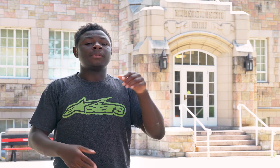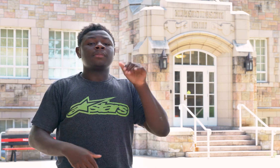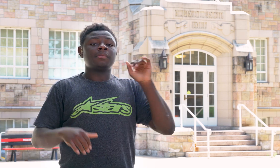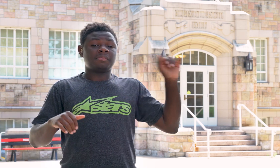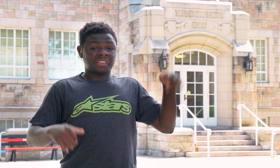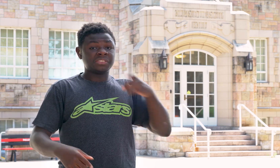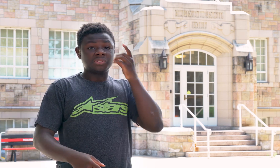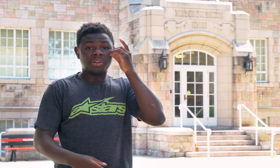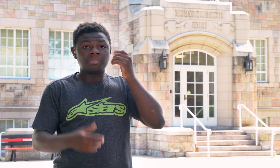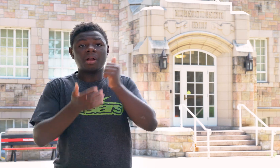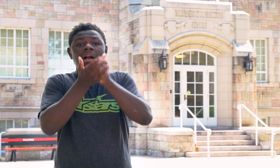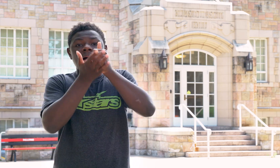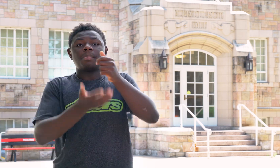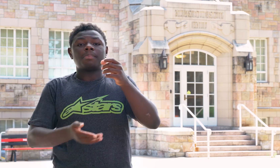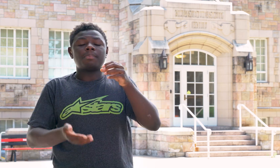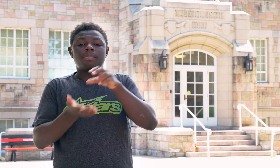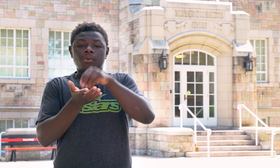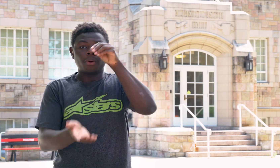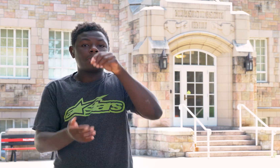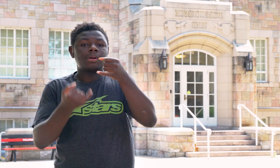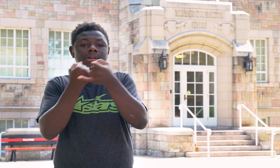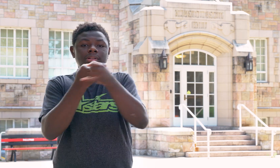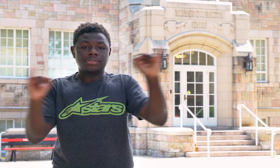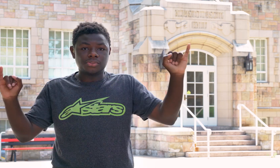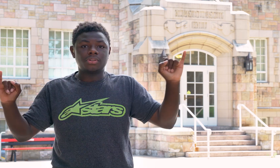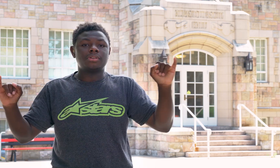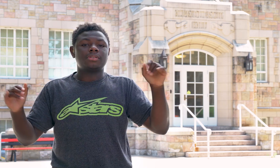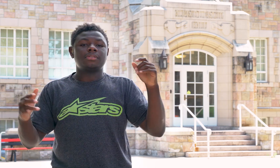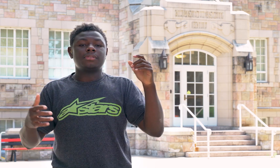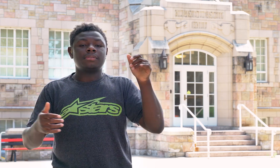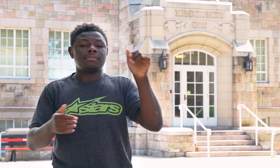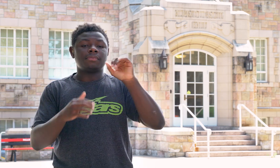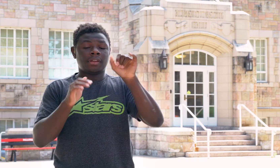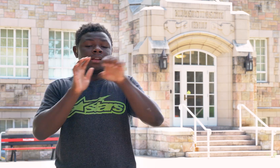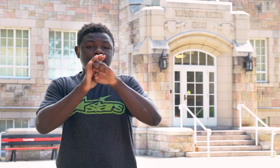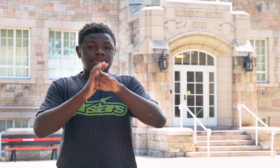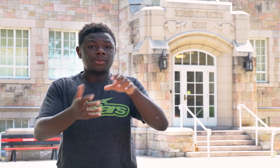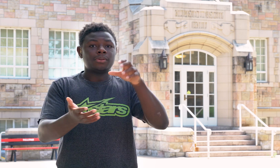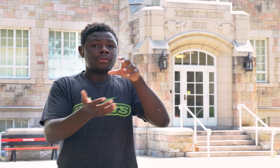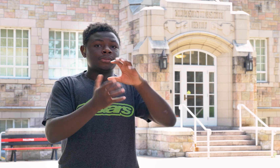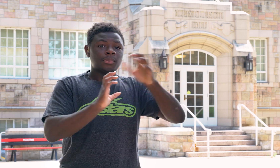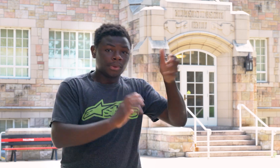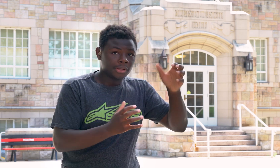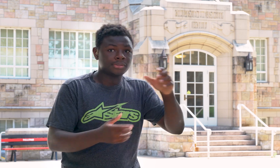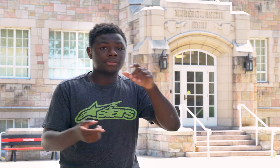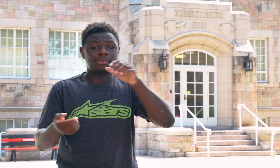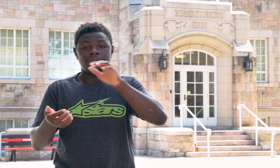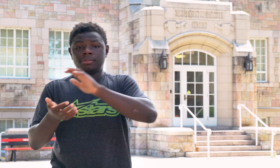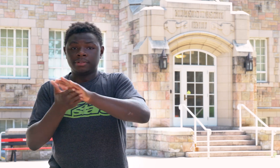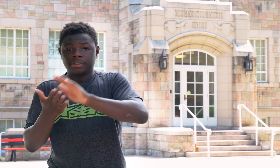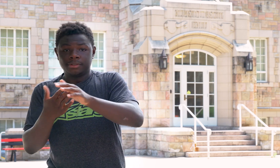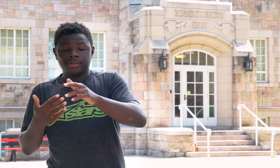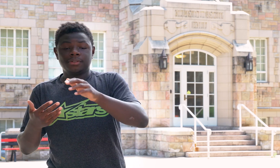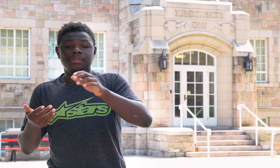In the dorms they help us to learn to become independent, for example, laundry,